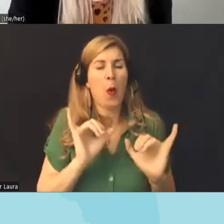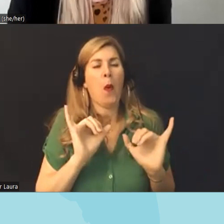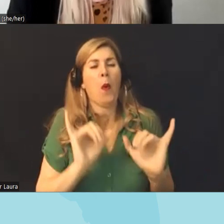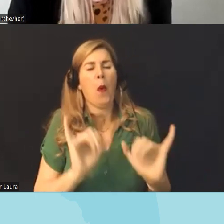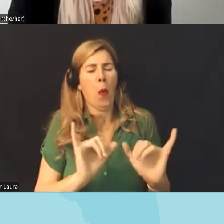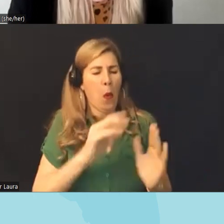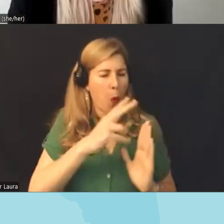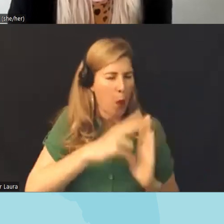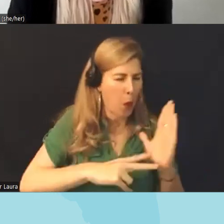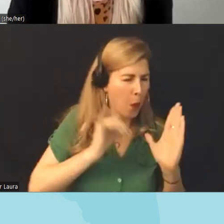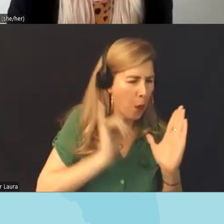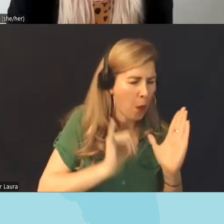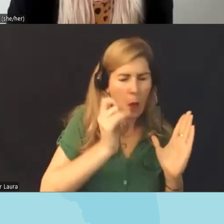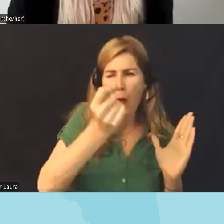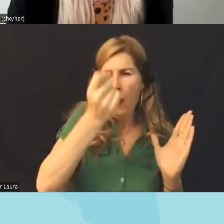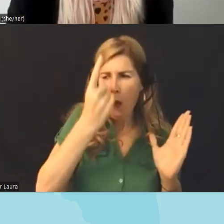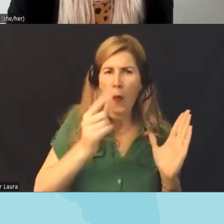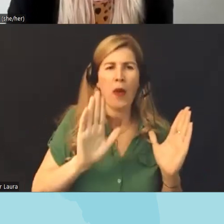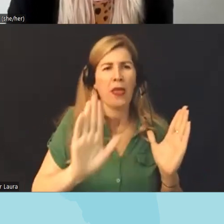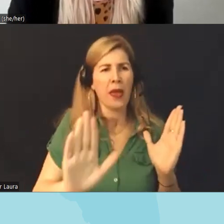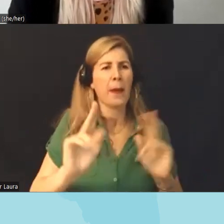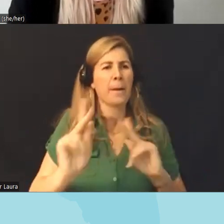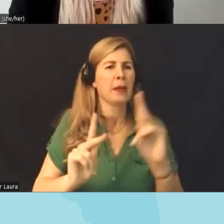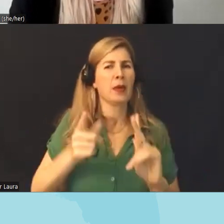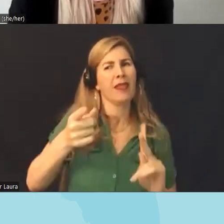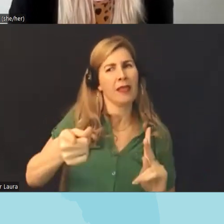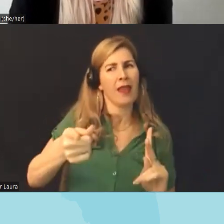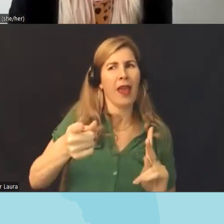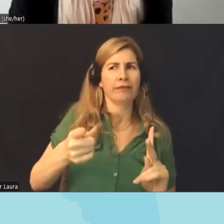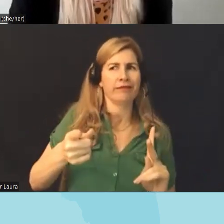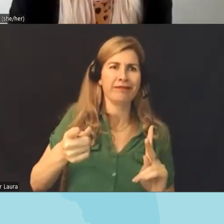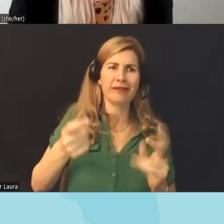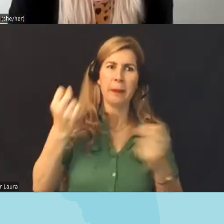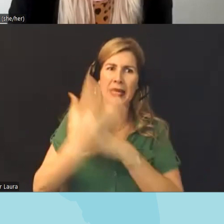people have been who who have been historically excluded right and I think the reason why we